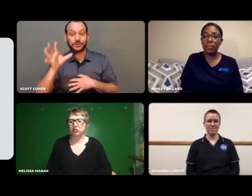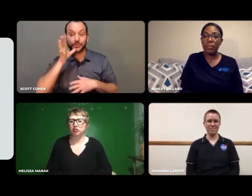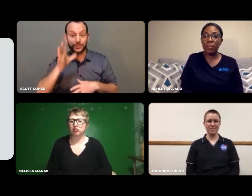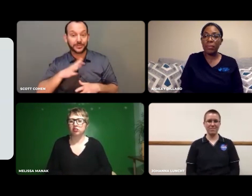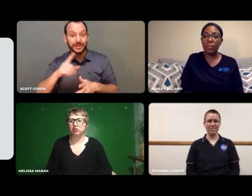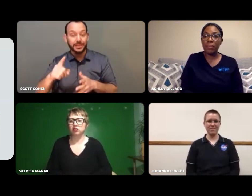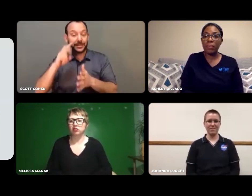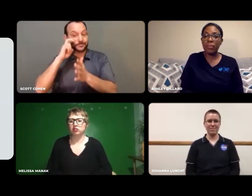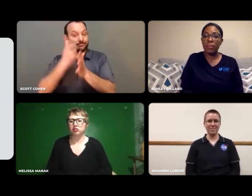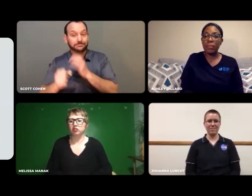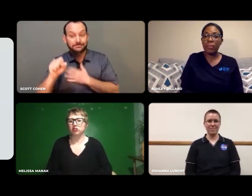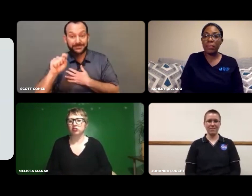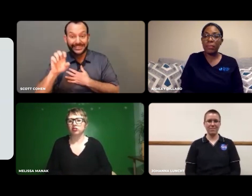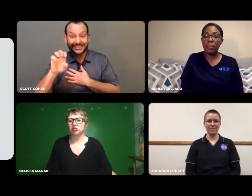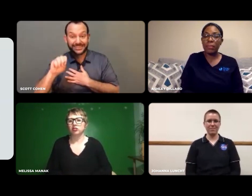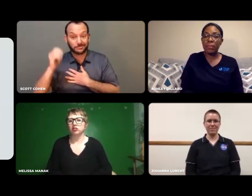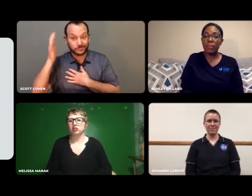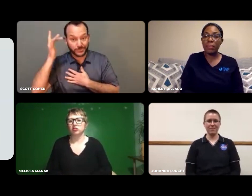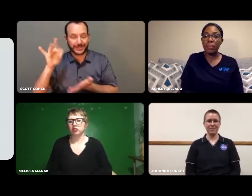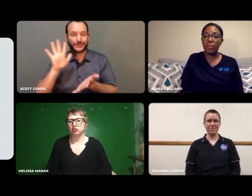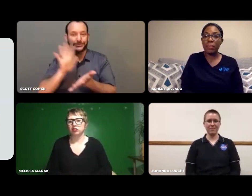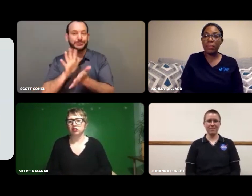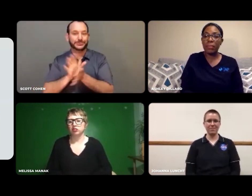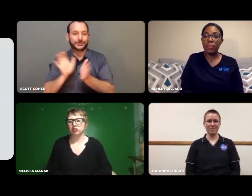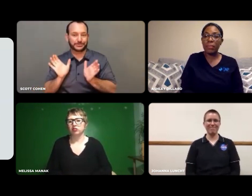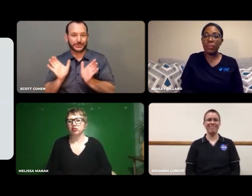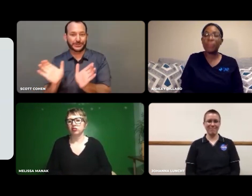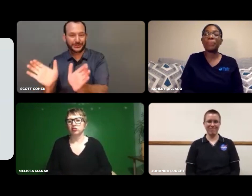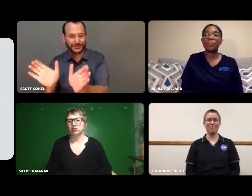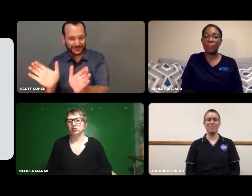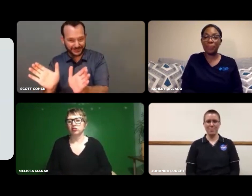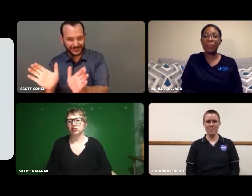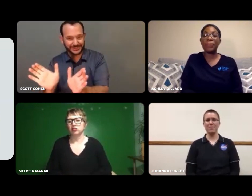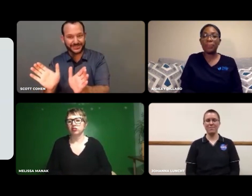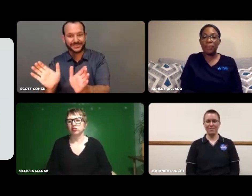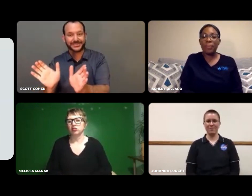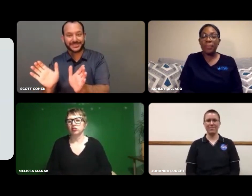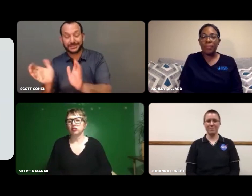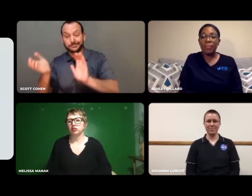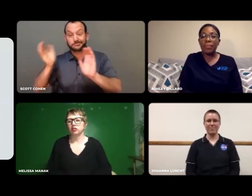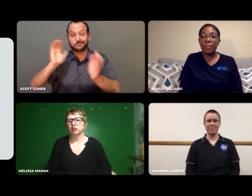dive into the STEM field because they were pushed by their schools.